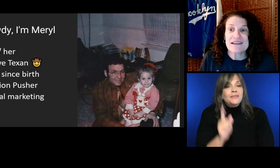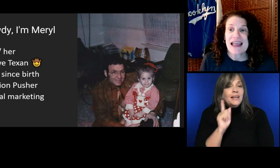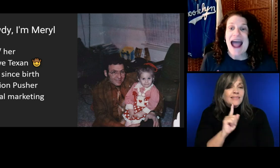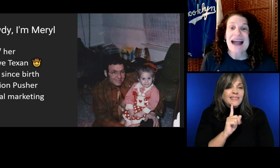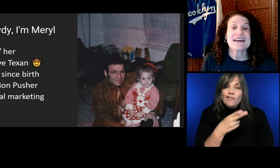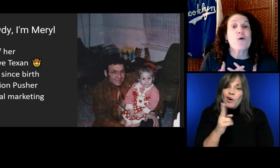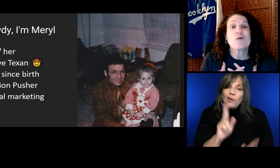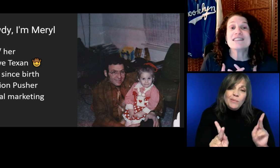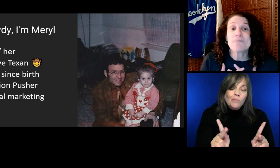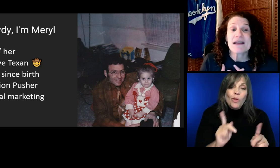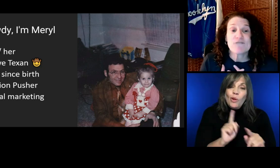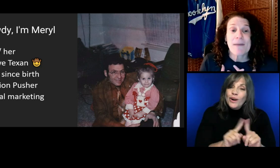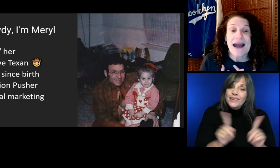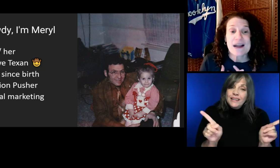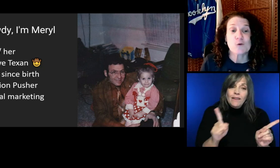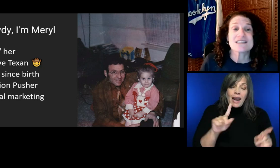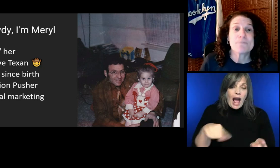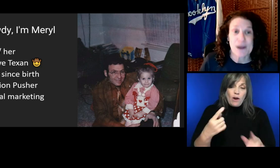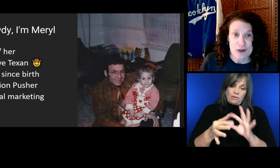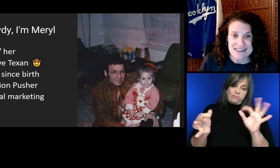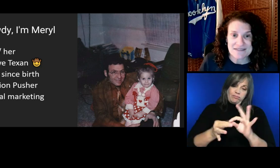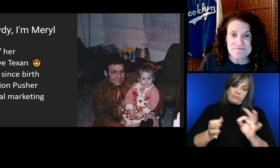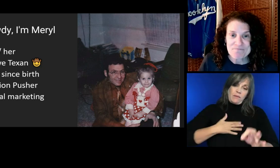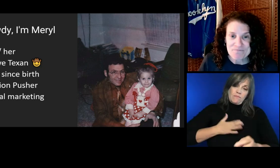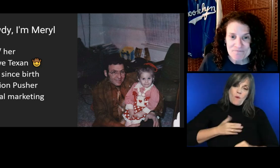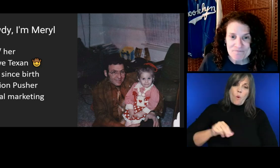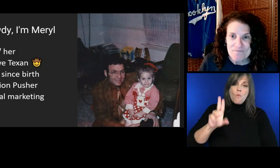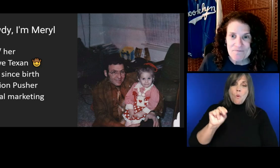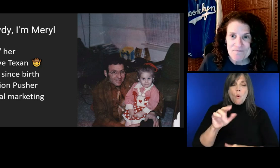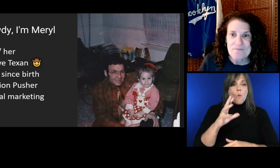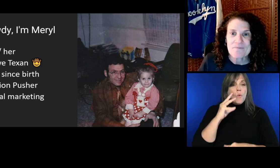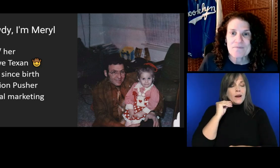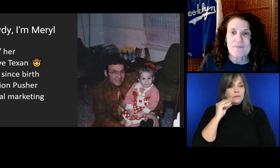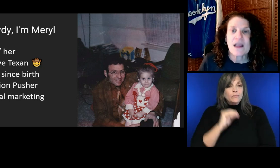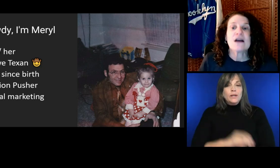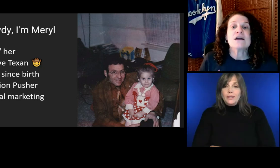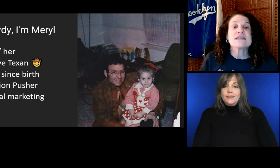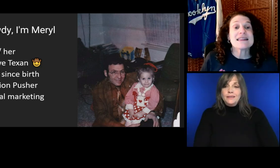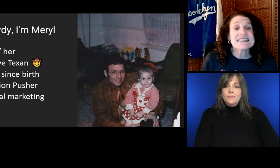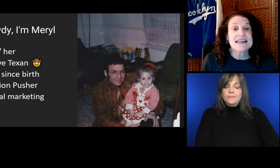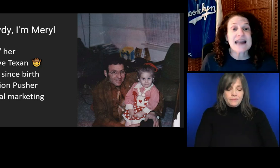I can only speak from my own experience.